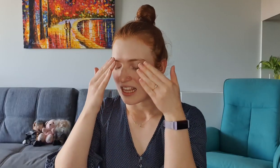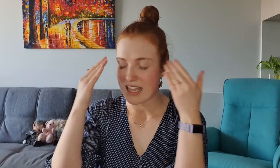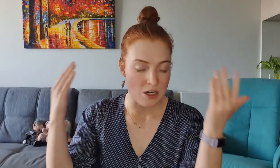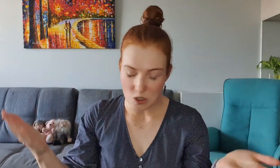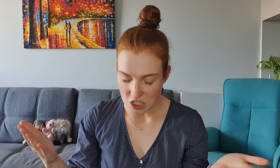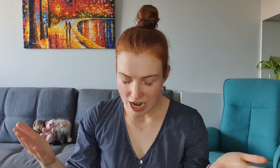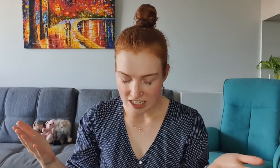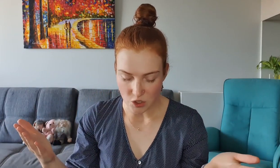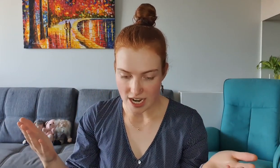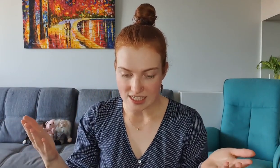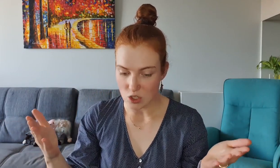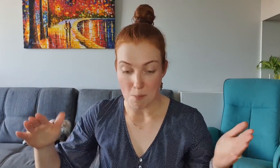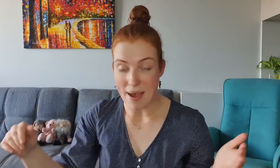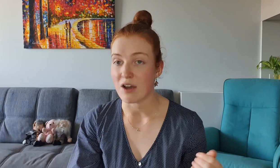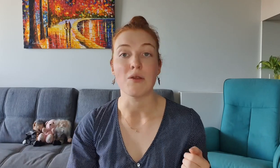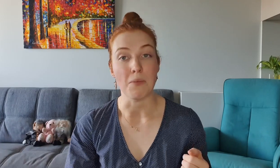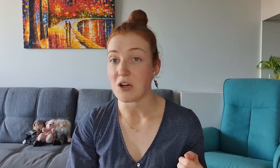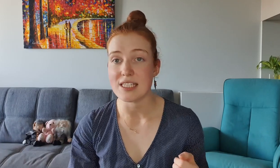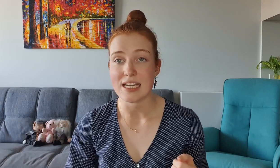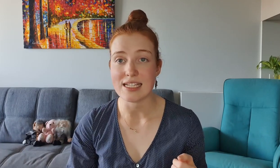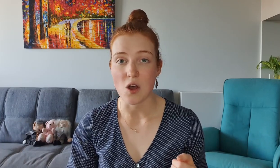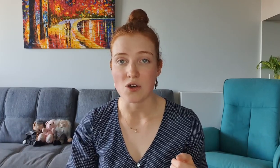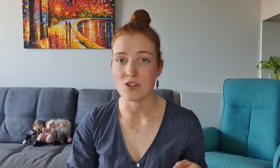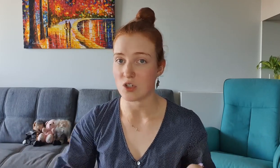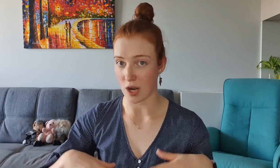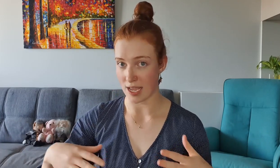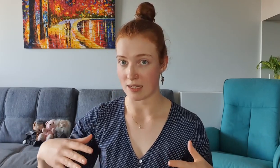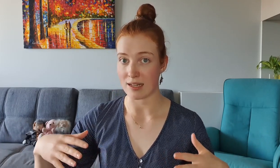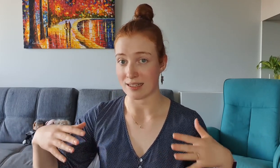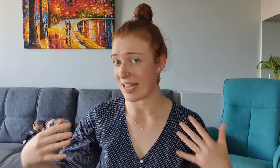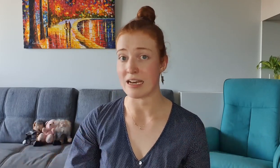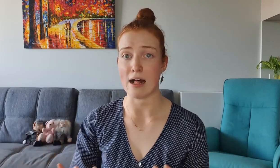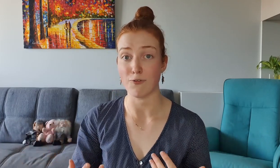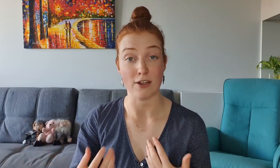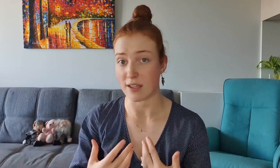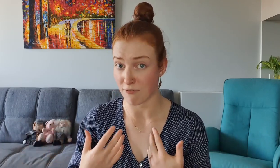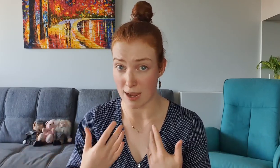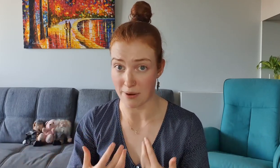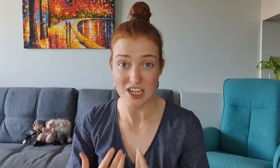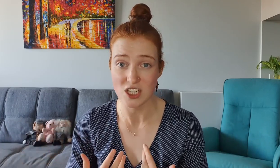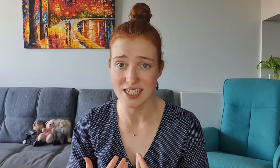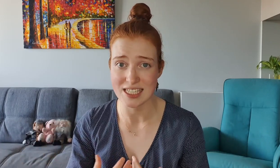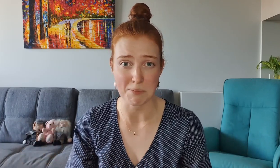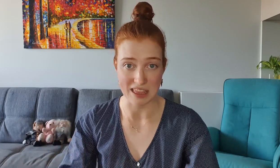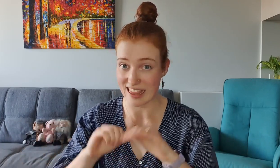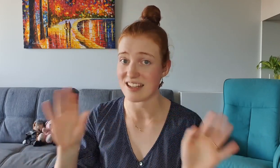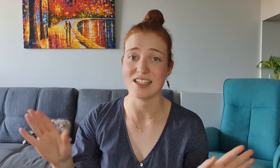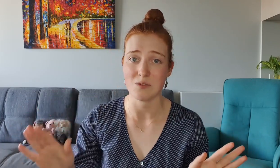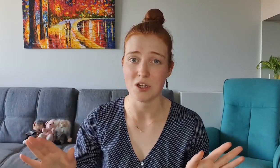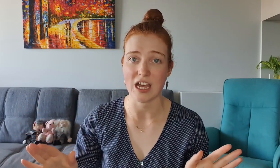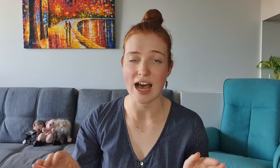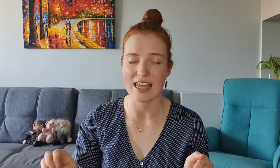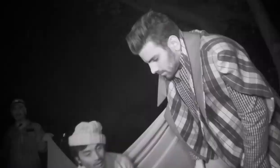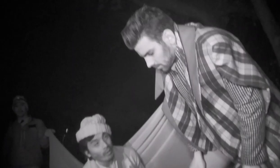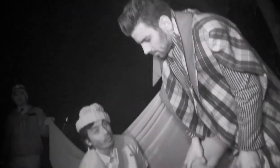Then Yu Tsai tries to bang on the box that he's on to try and let Nyle feel their vibrations but that doesn't work either